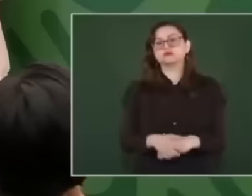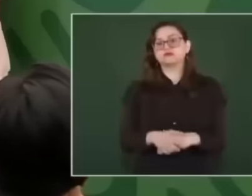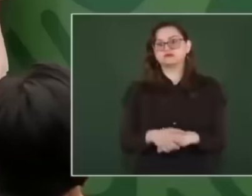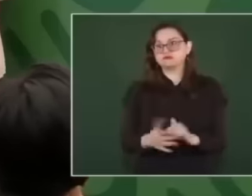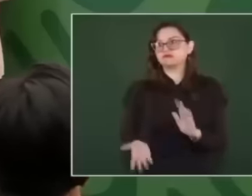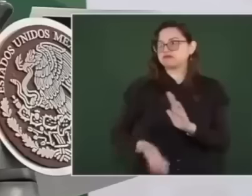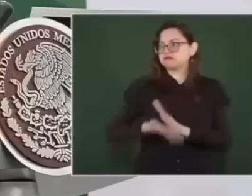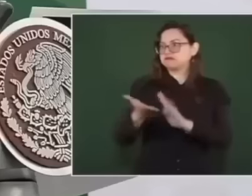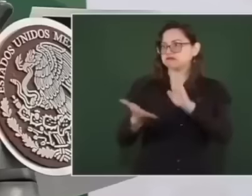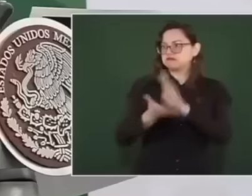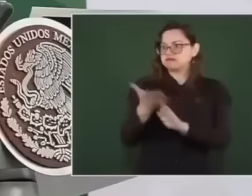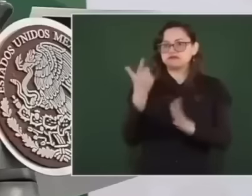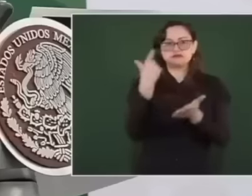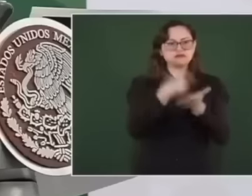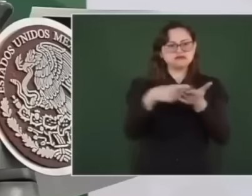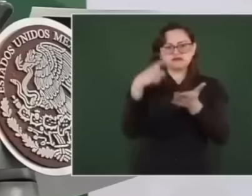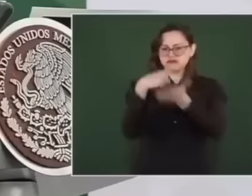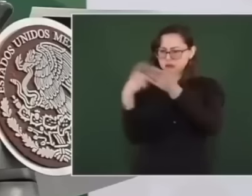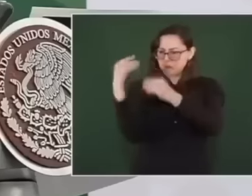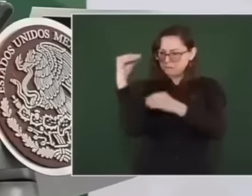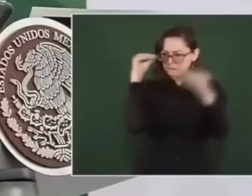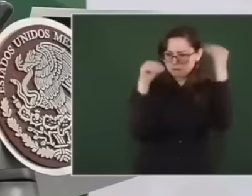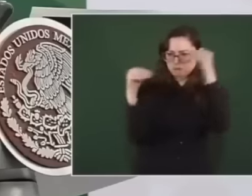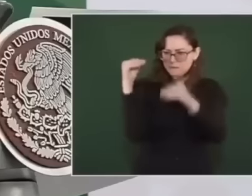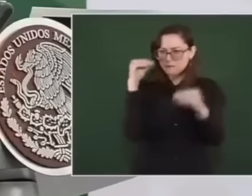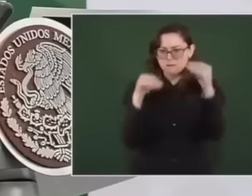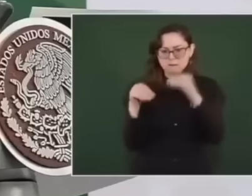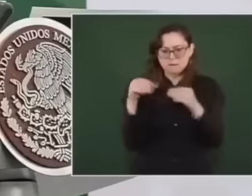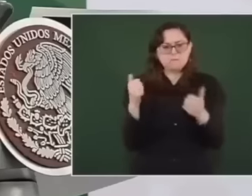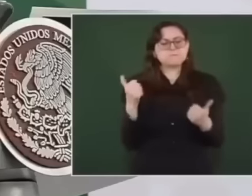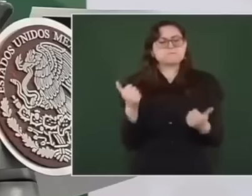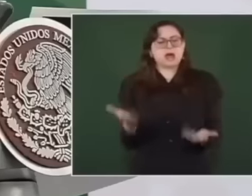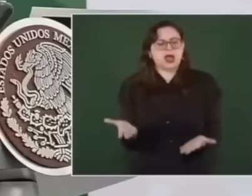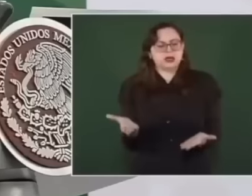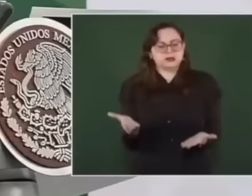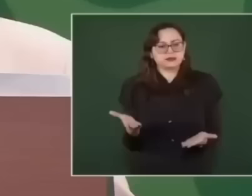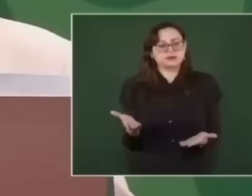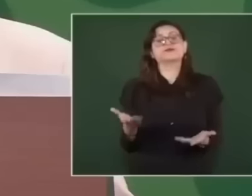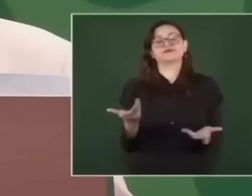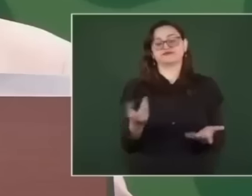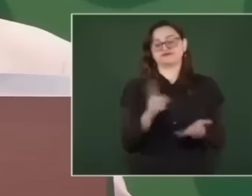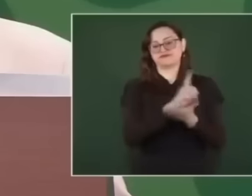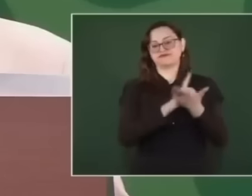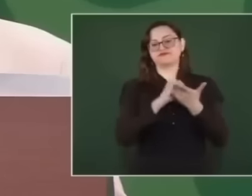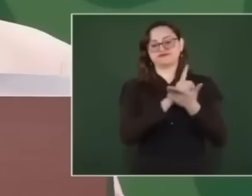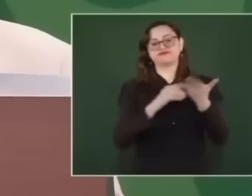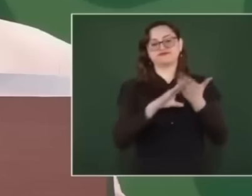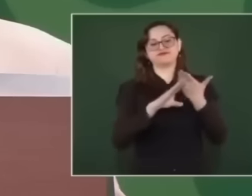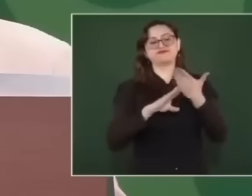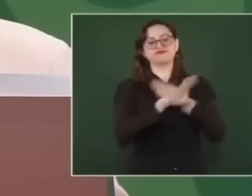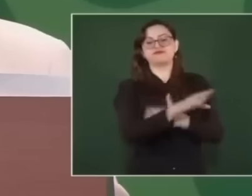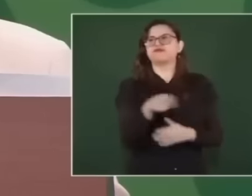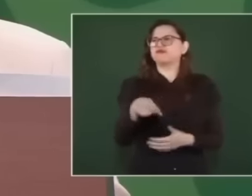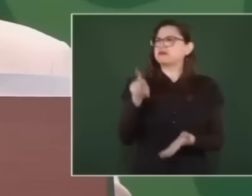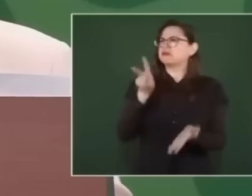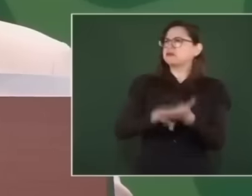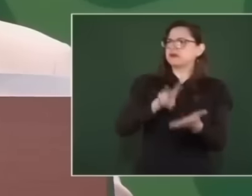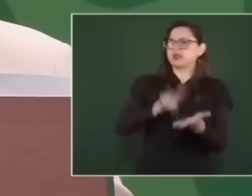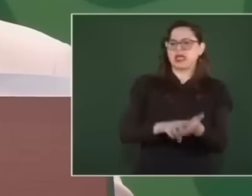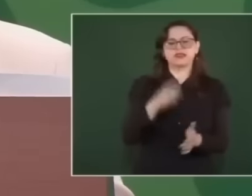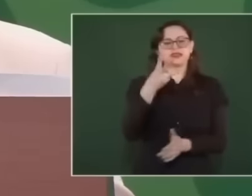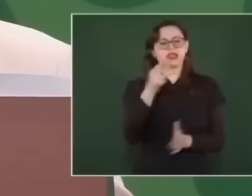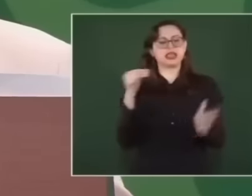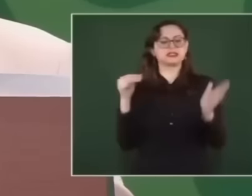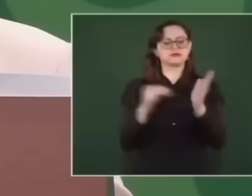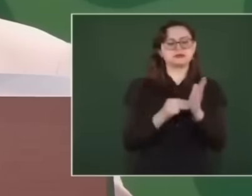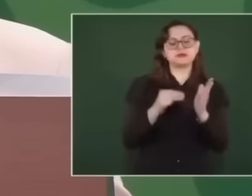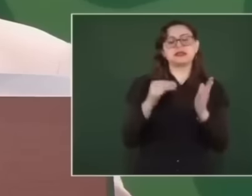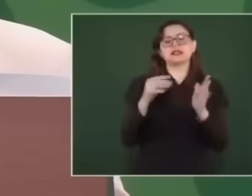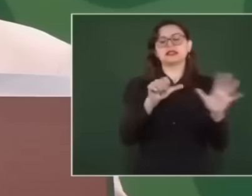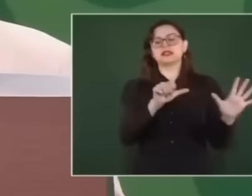against the drug trafficking, the construction of this property was valued at 3,346 million